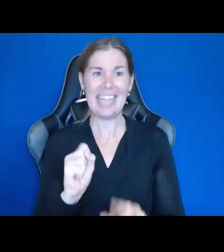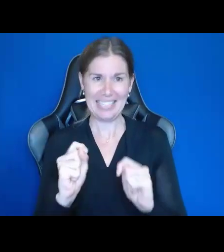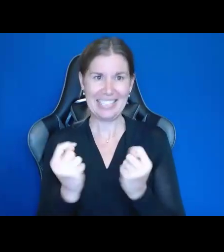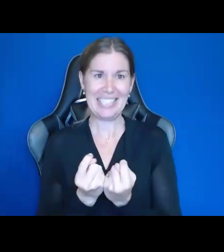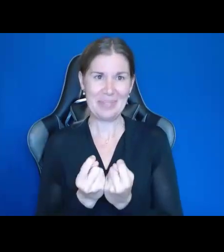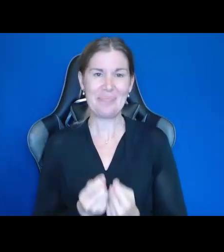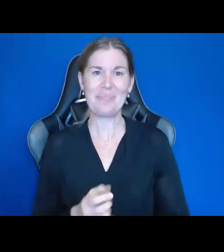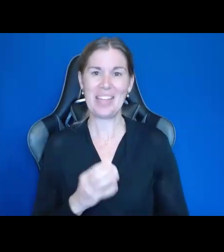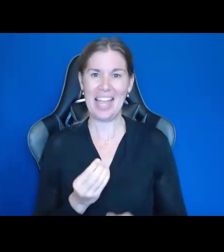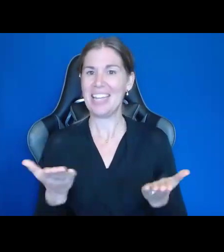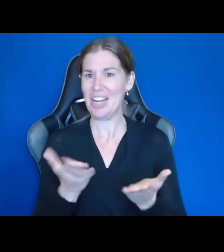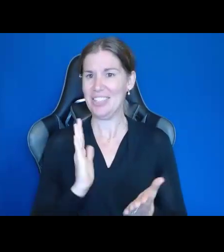And here is our team.